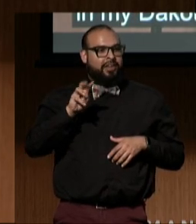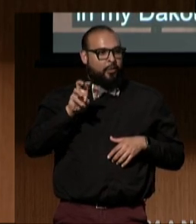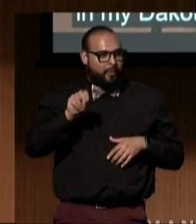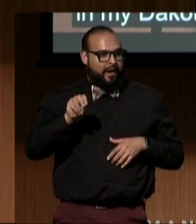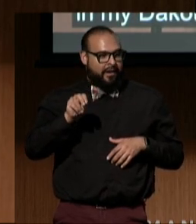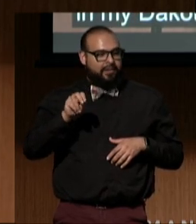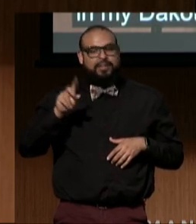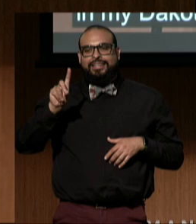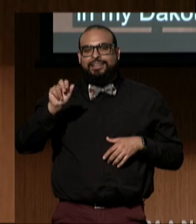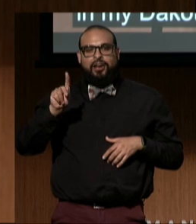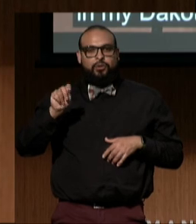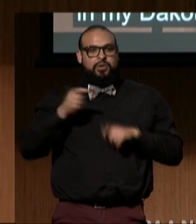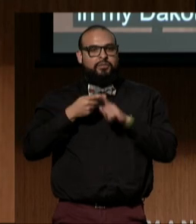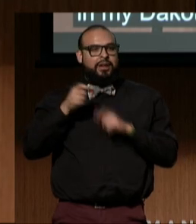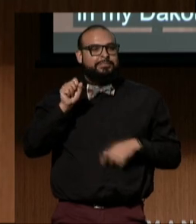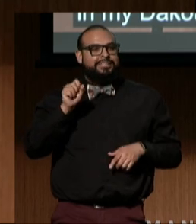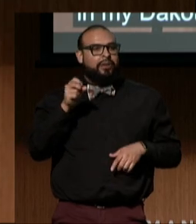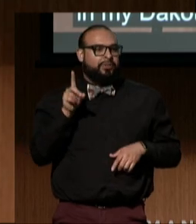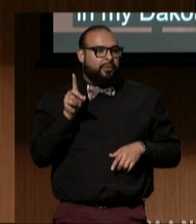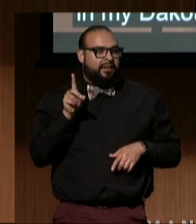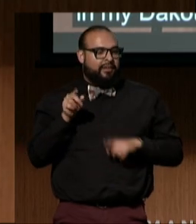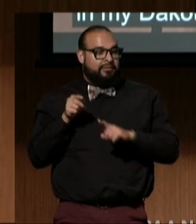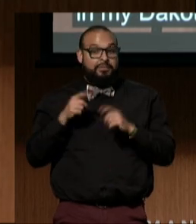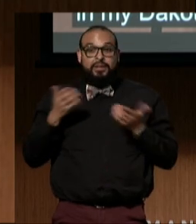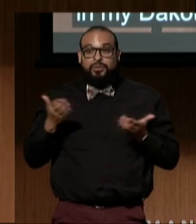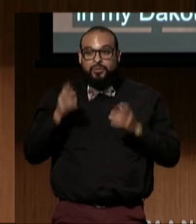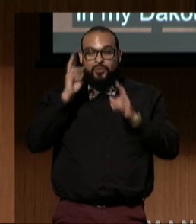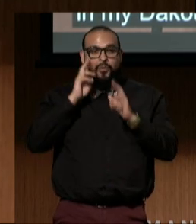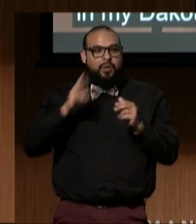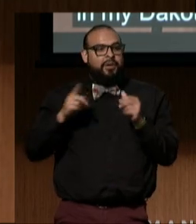and I'm here to honor the First People of this land.